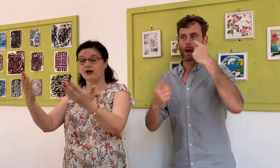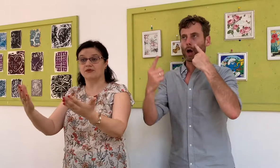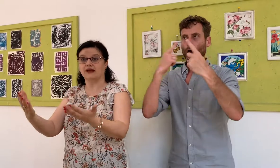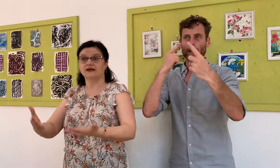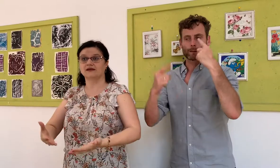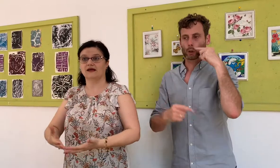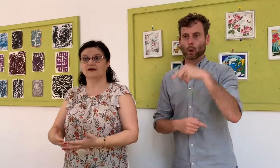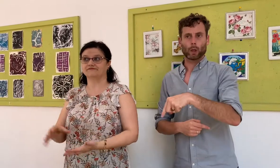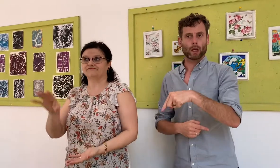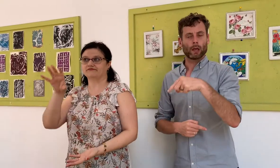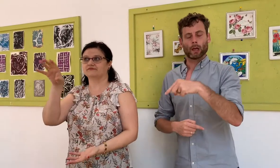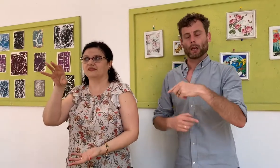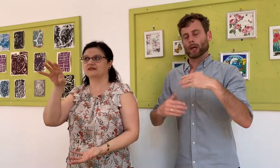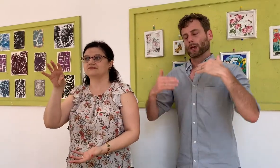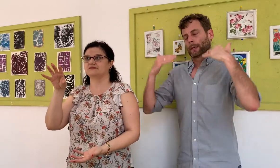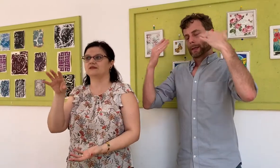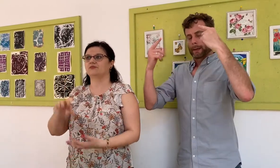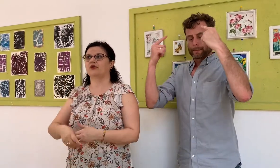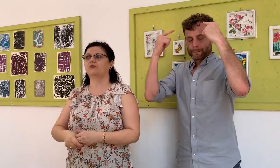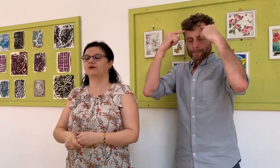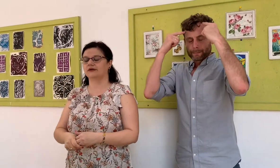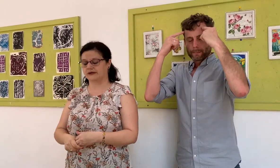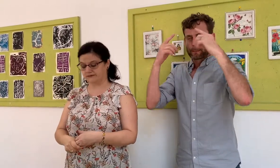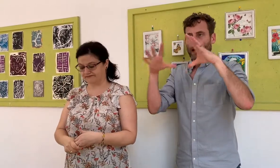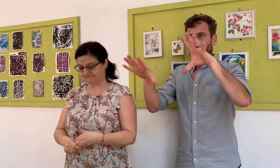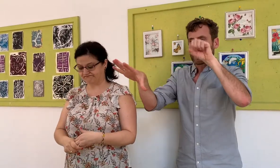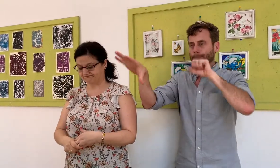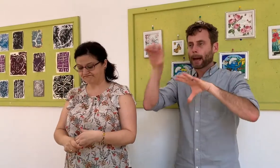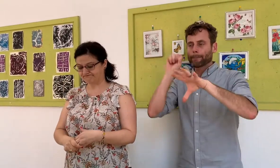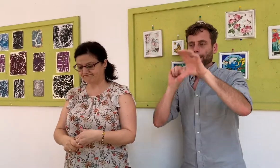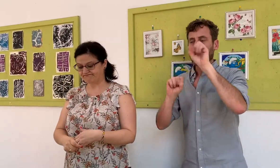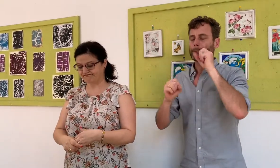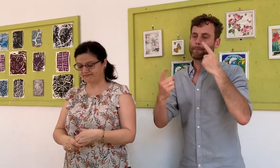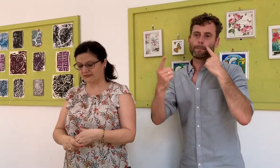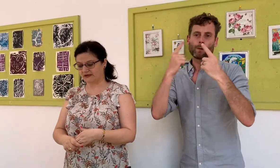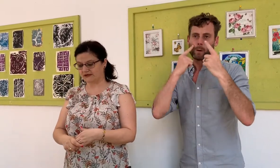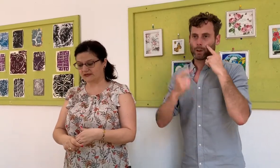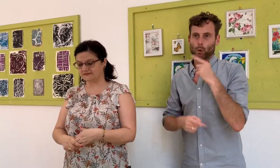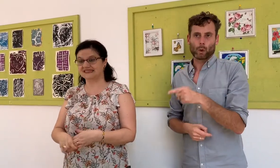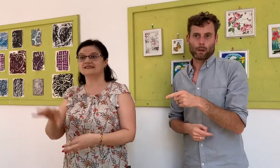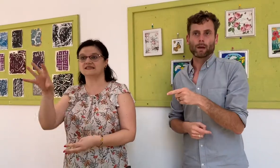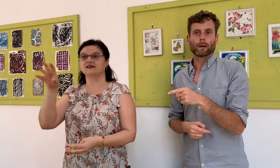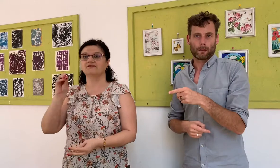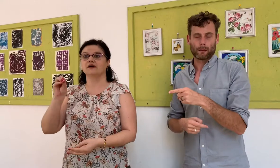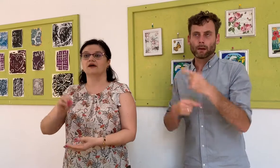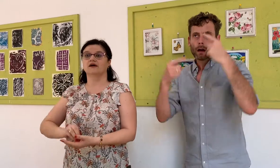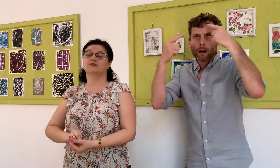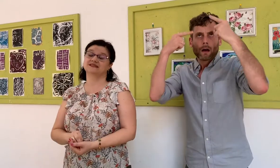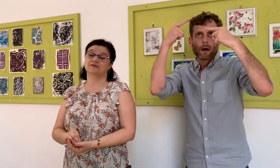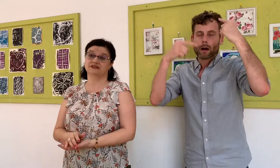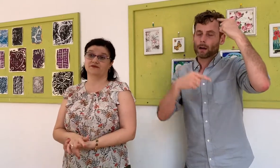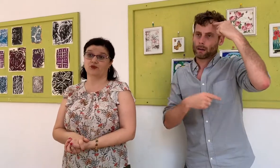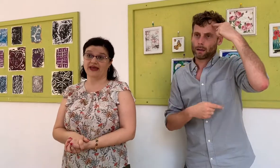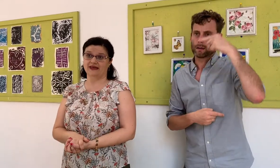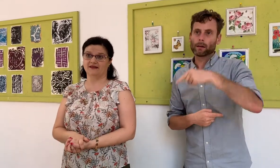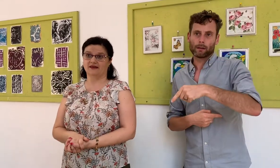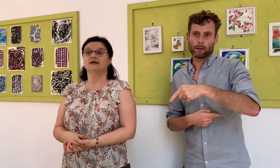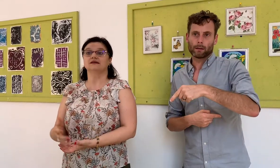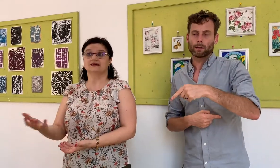primary.. sensitive, perceptive way.